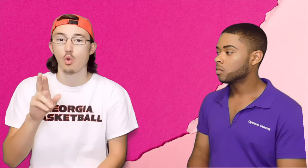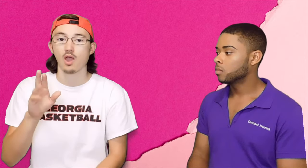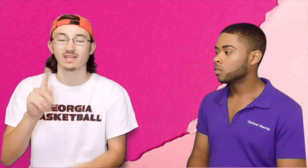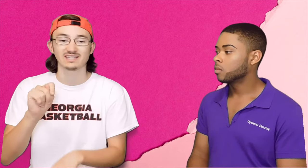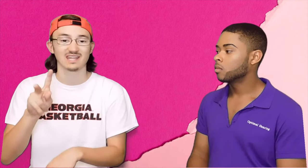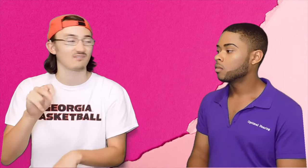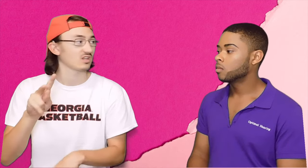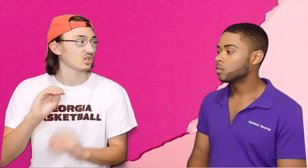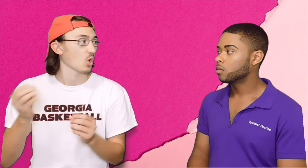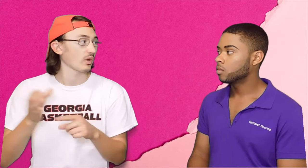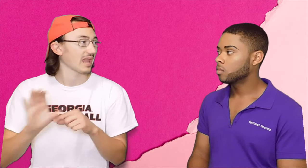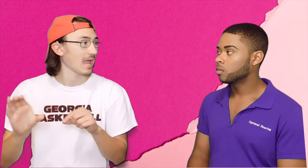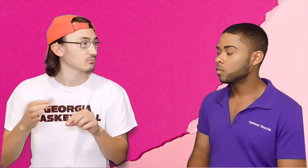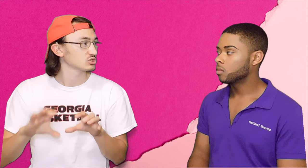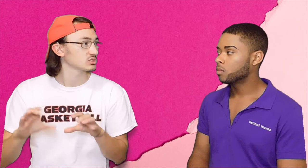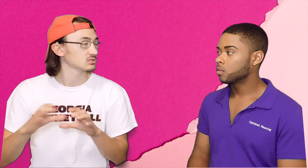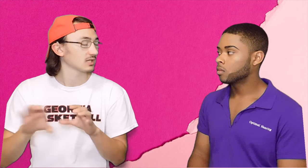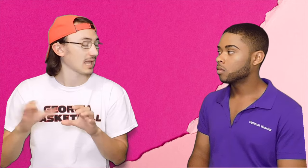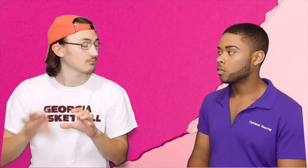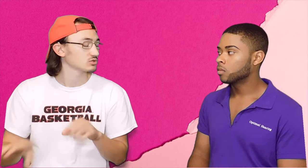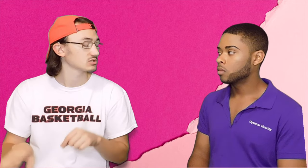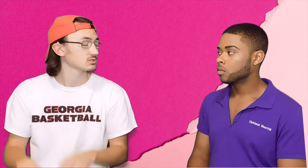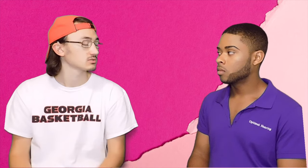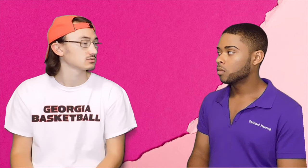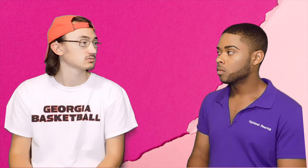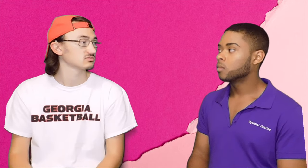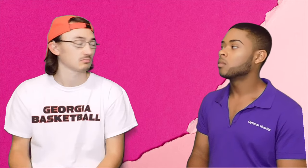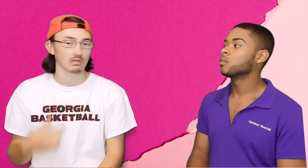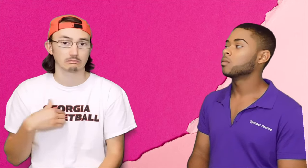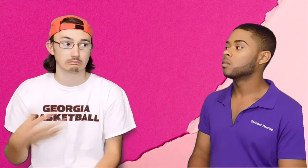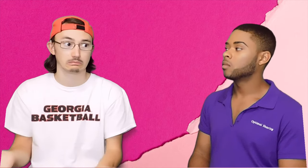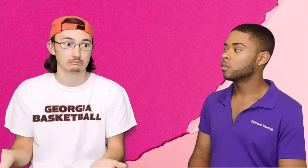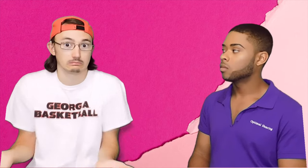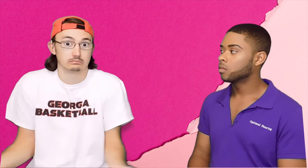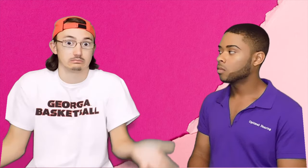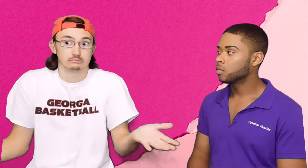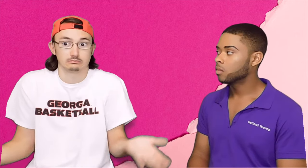a speech or TV show with no captioning. I'm like, 'I don't know what they're saying..